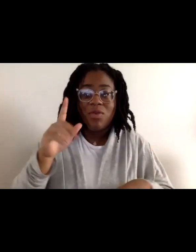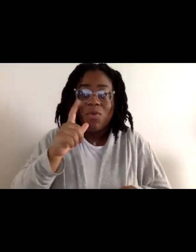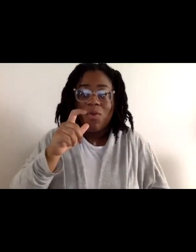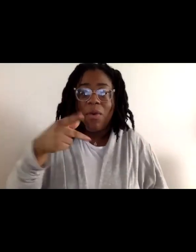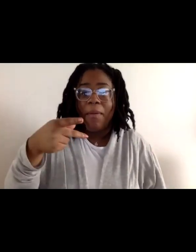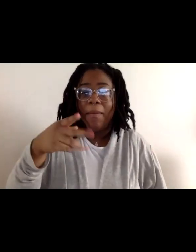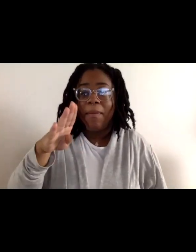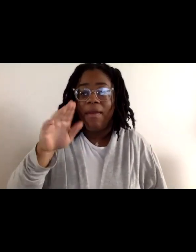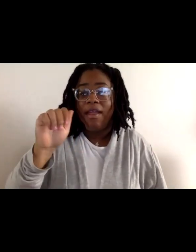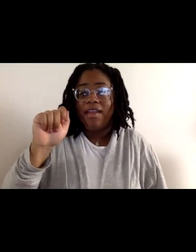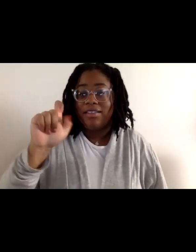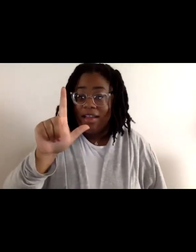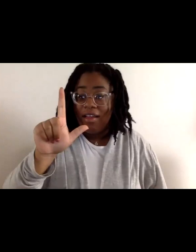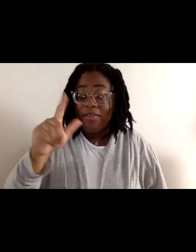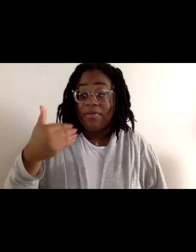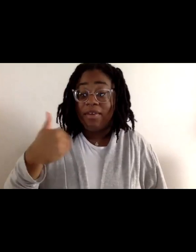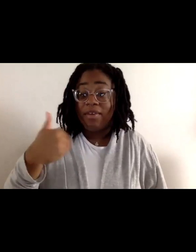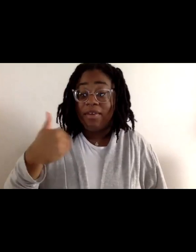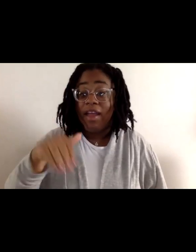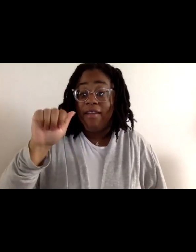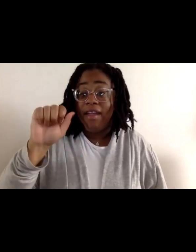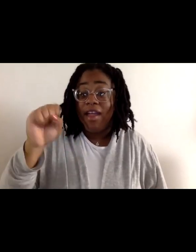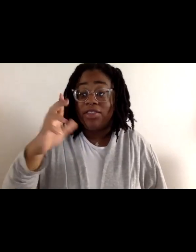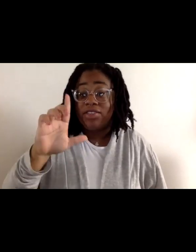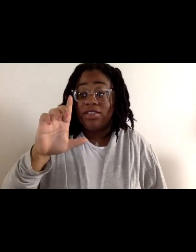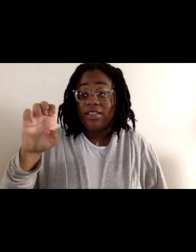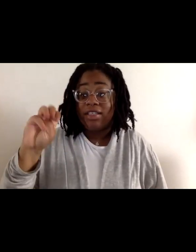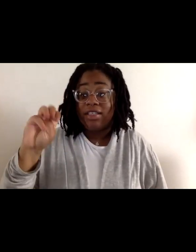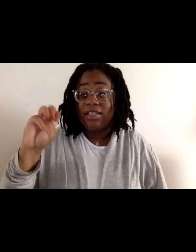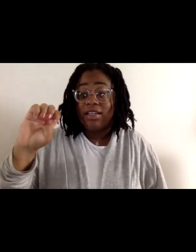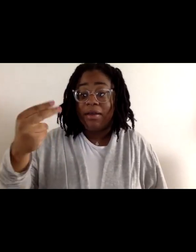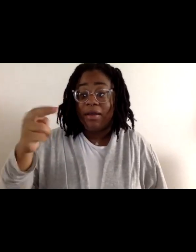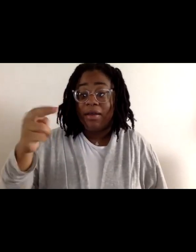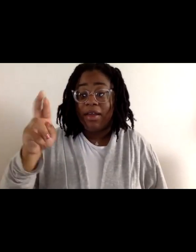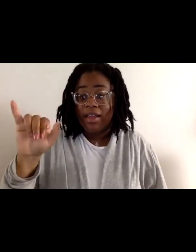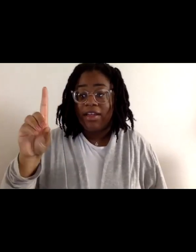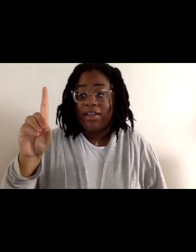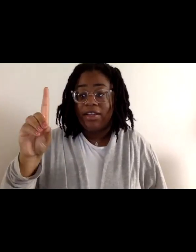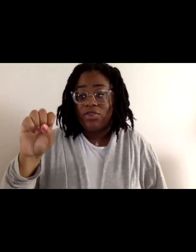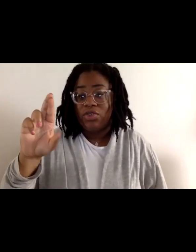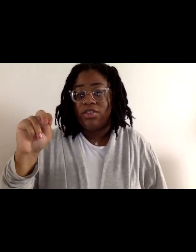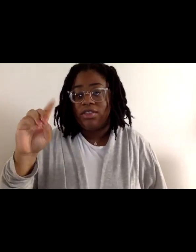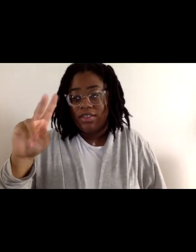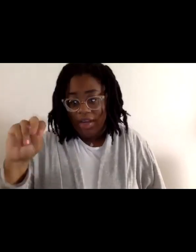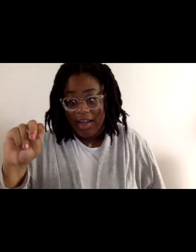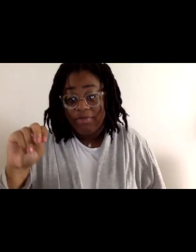We have Ashley McHenry and Dresden Lamar, who are tag-teaming the American Sign Language